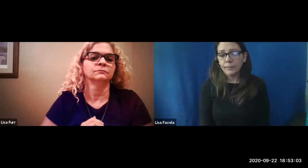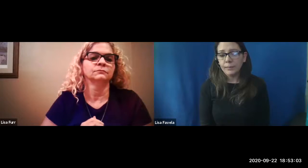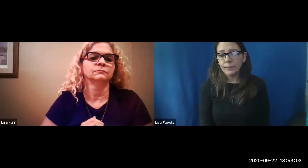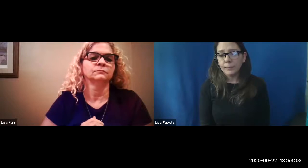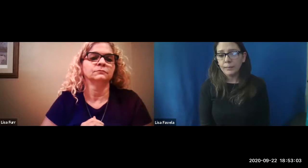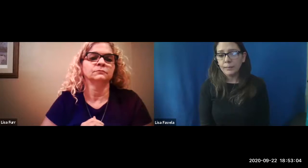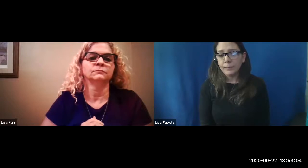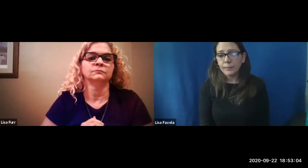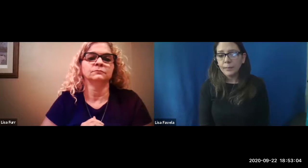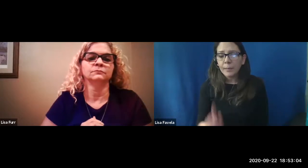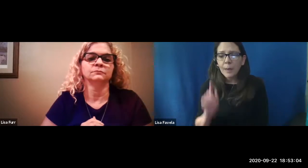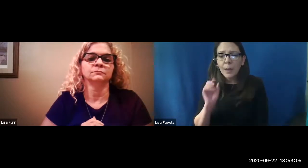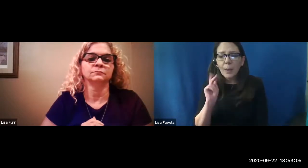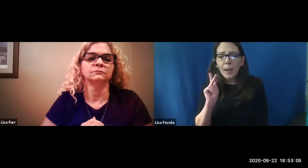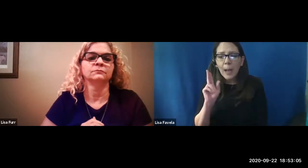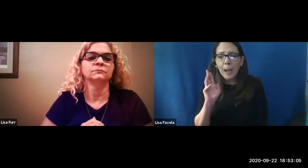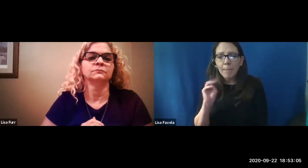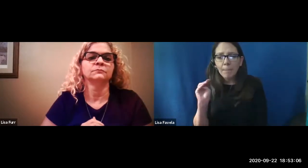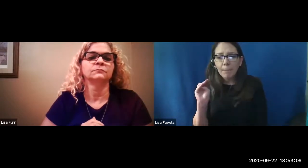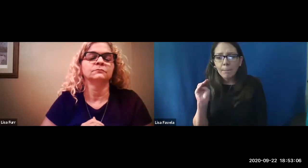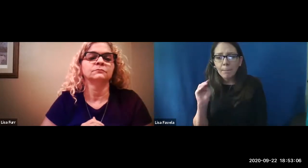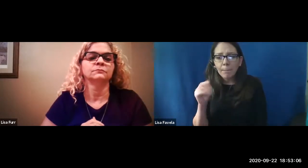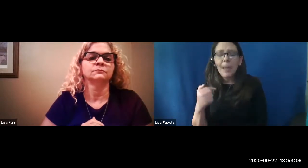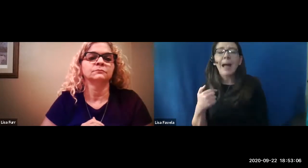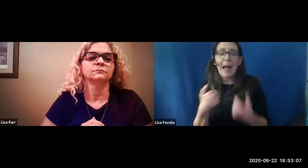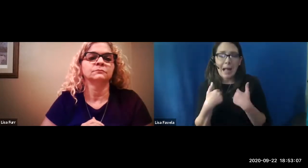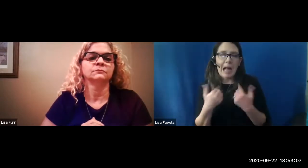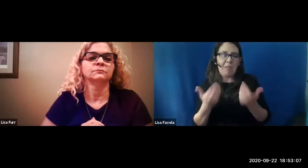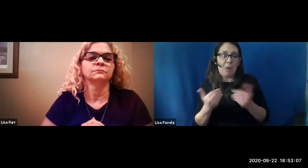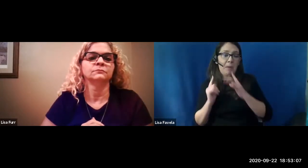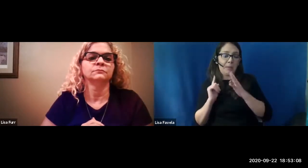okay um i want to do a double major